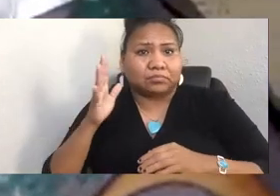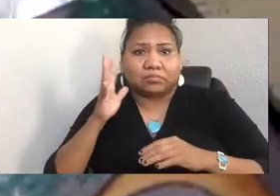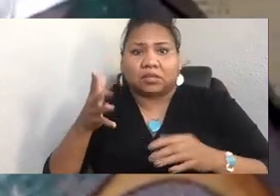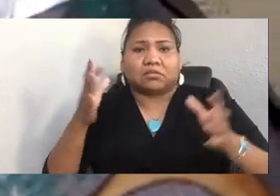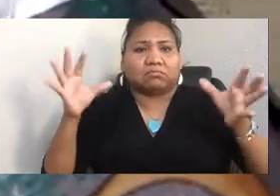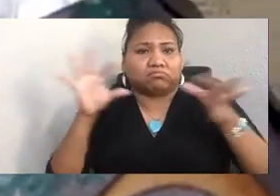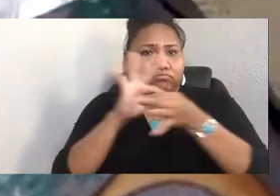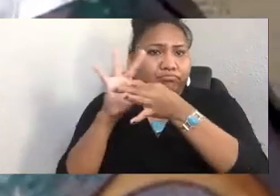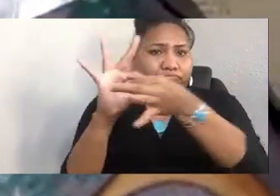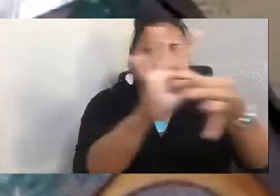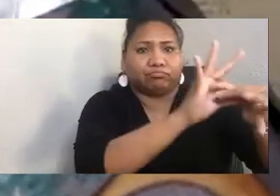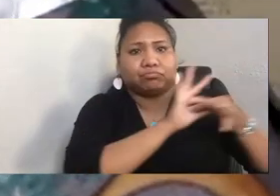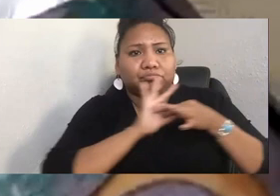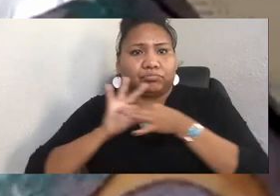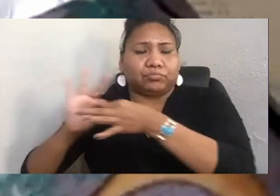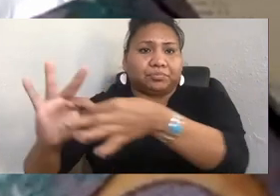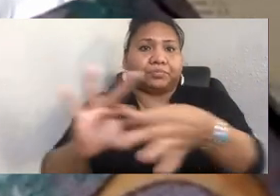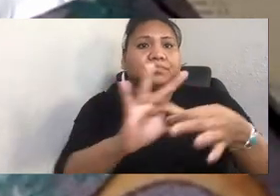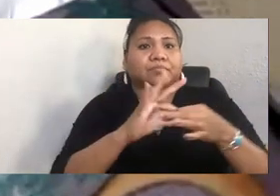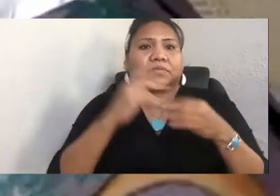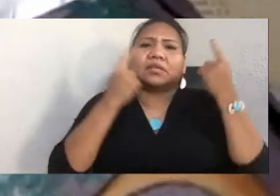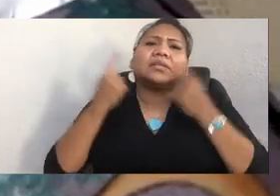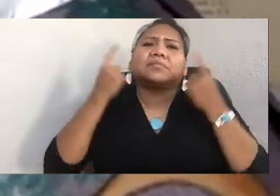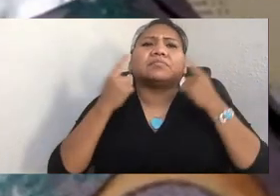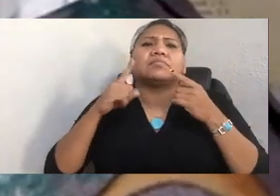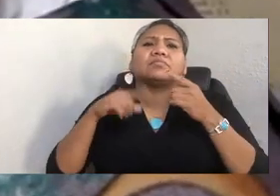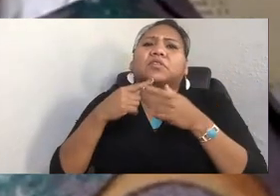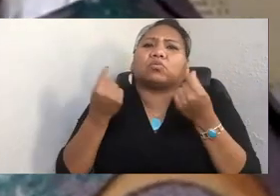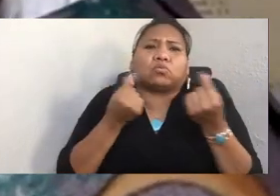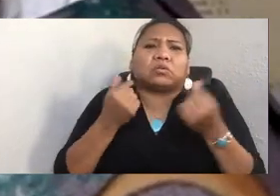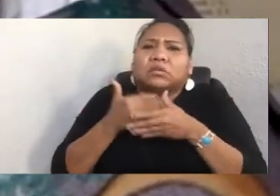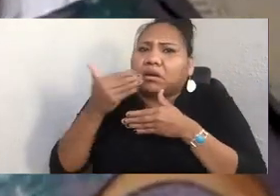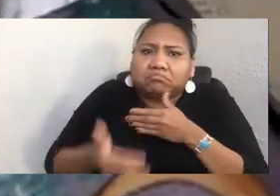we will do next with what you've offered us--